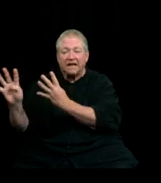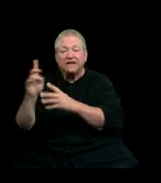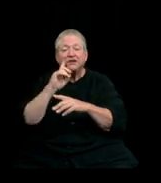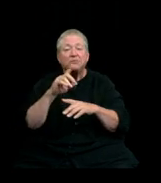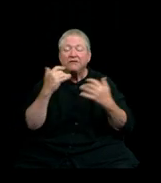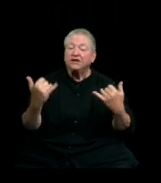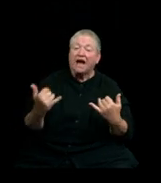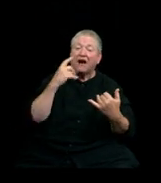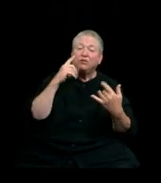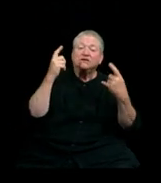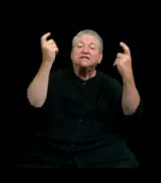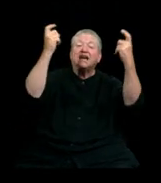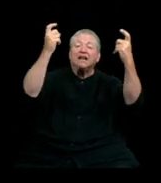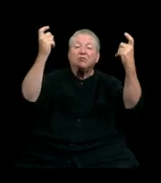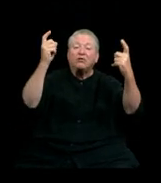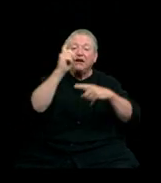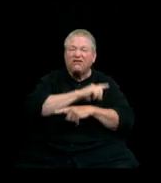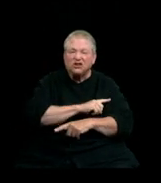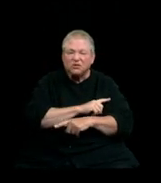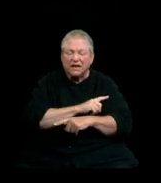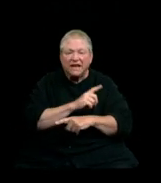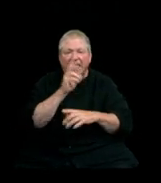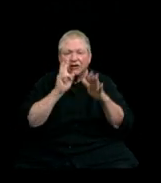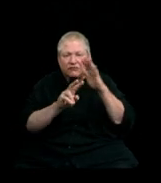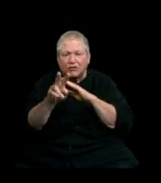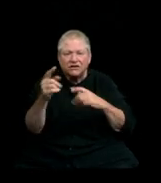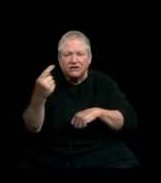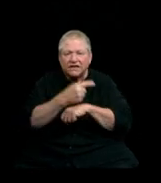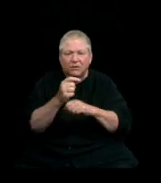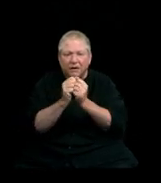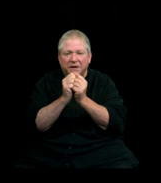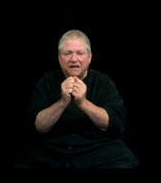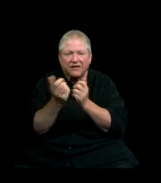and look forward to the day that we can be together again. Thank you for being our students,